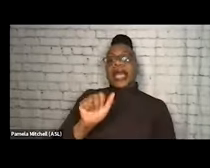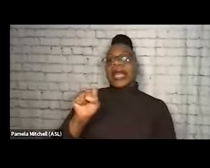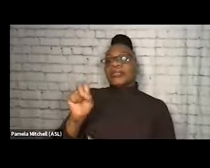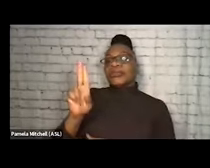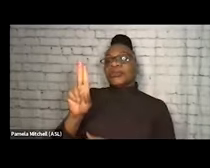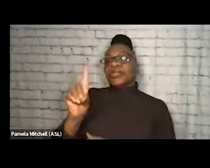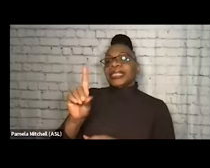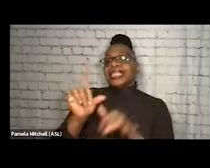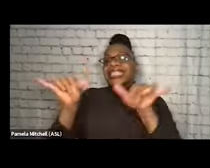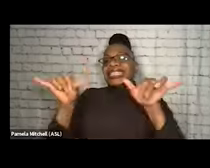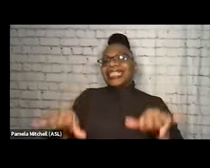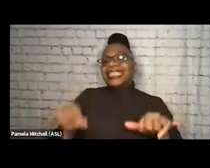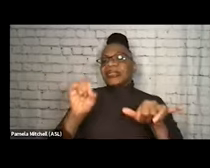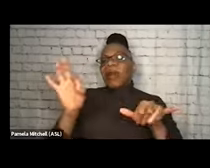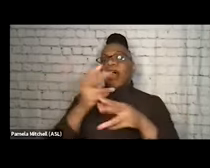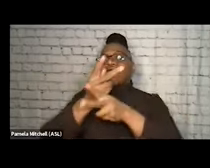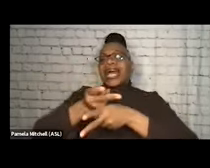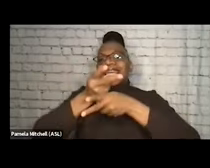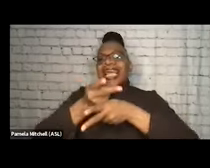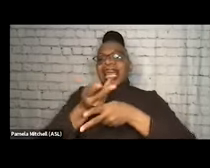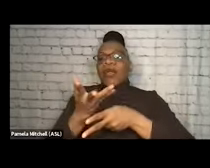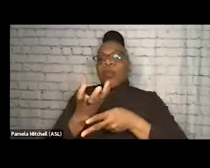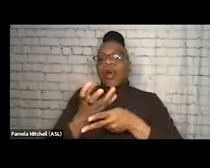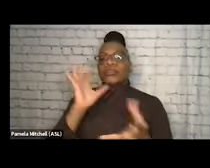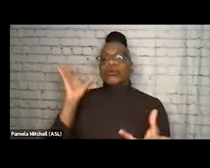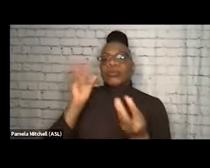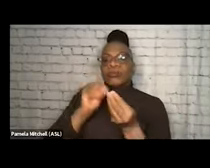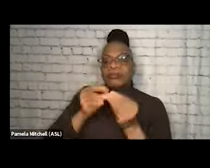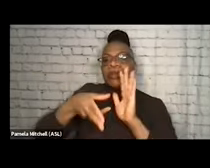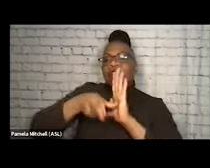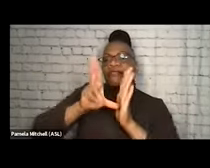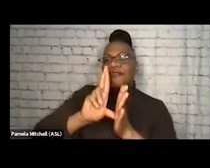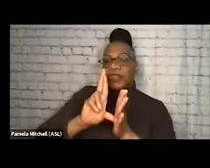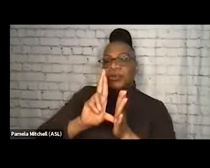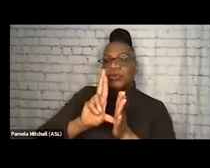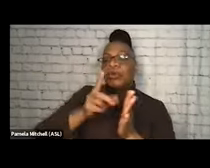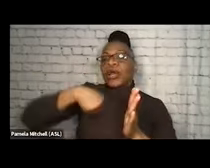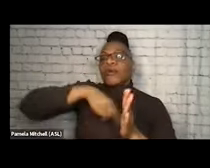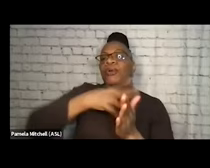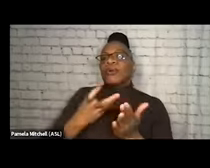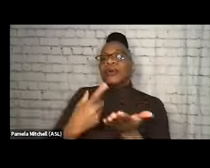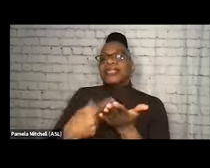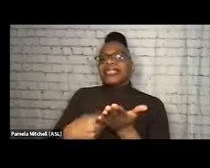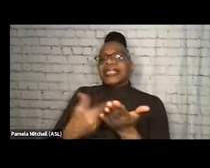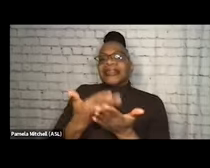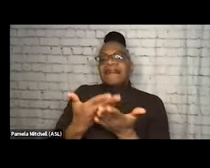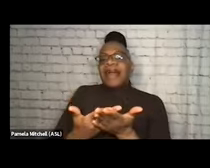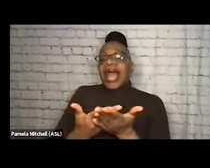we just wanna do an overview, and talk about the fact that recovery doesn't happen in isolation,